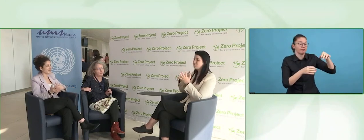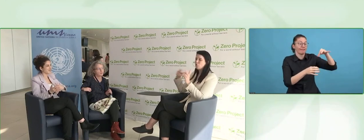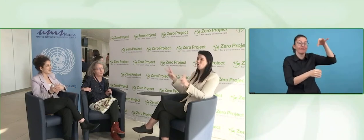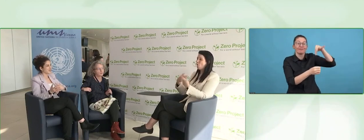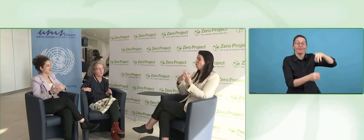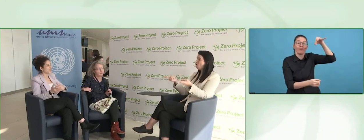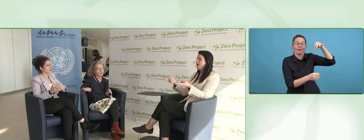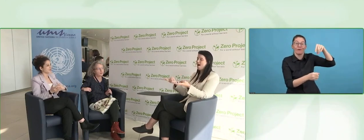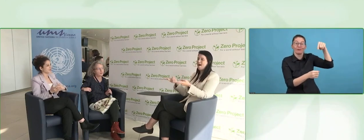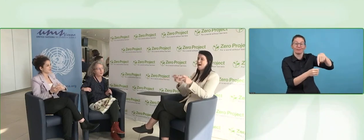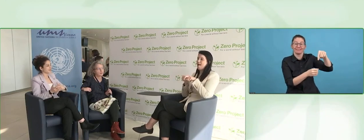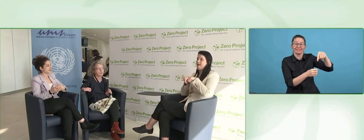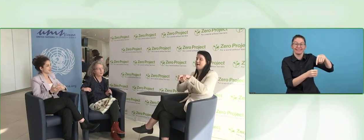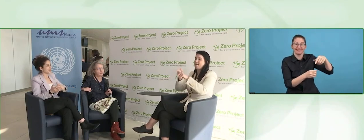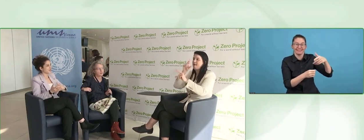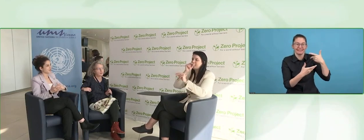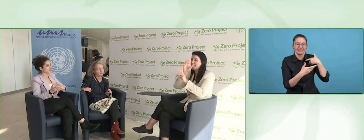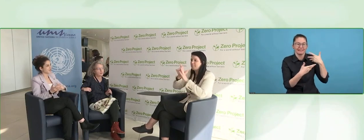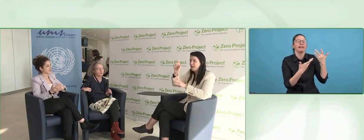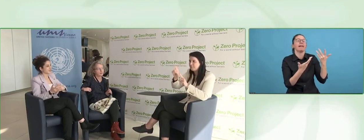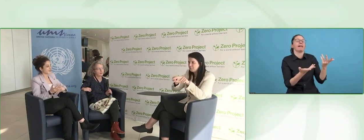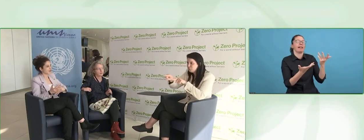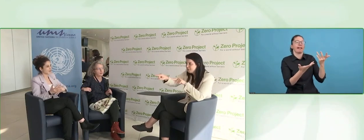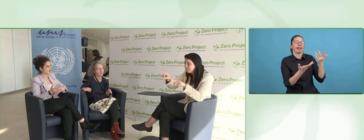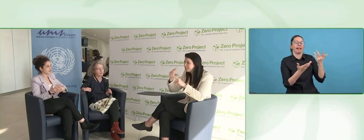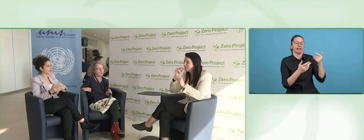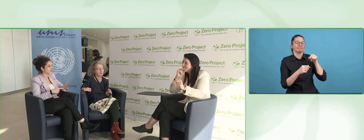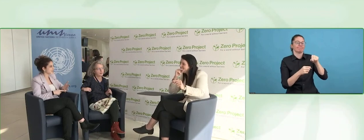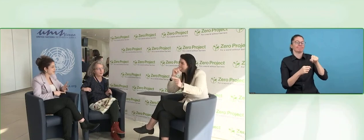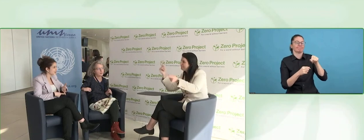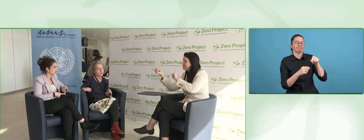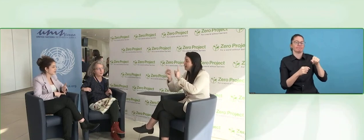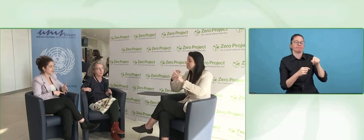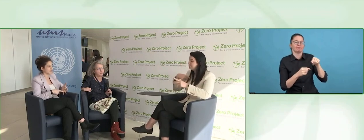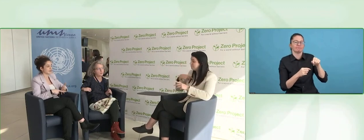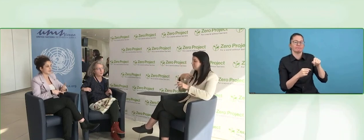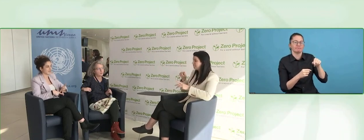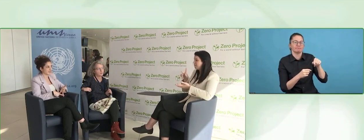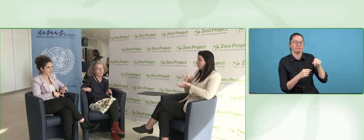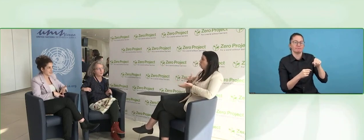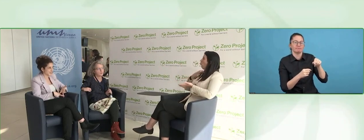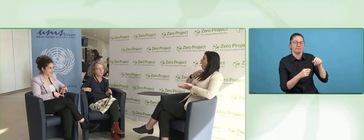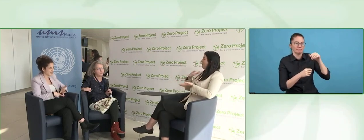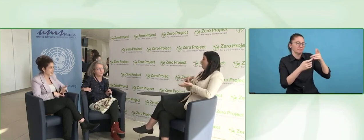I have no opportunity to talk with the Minister or members of the Knesset.